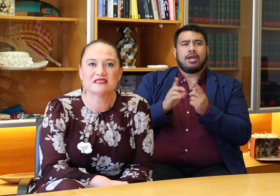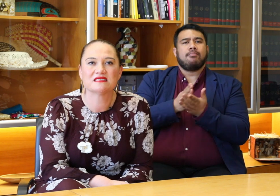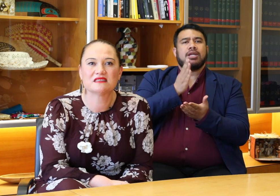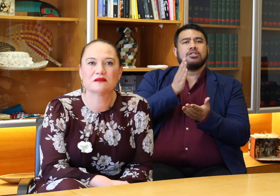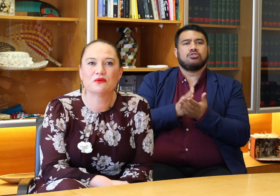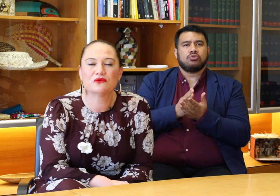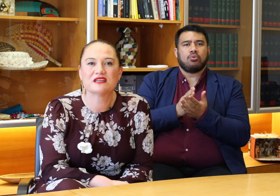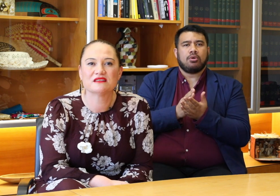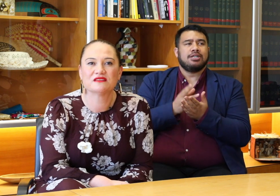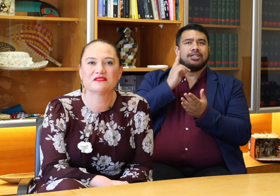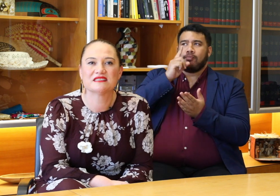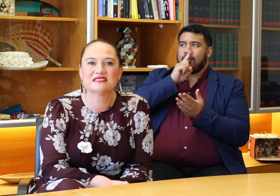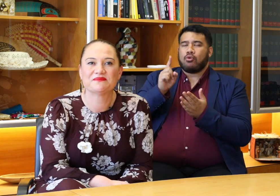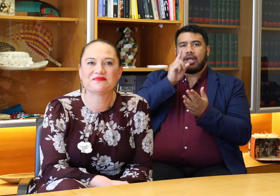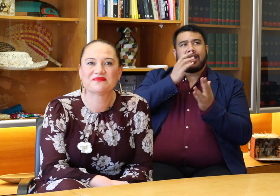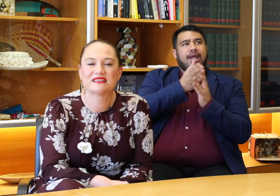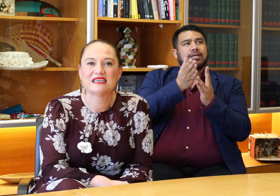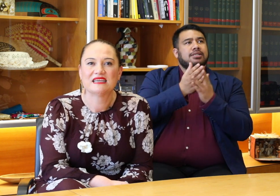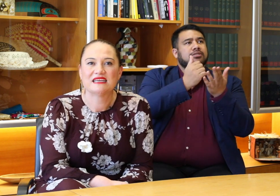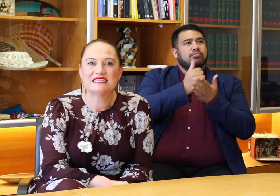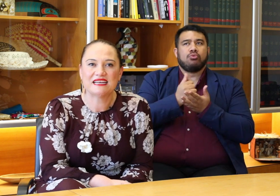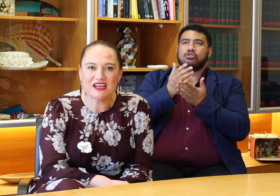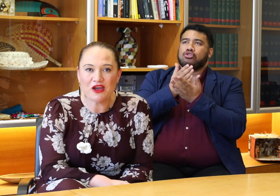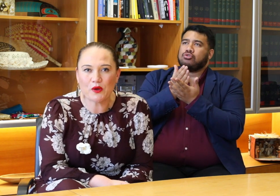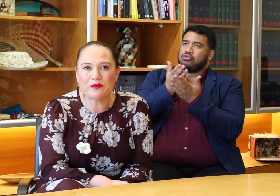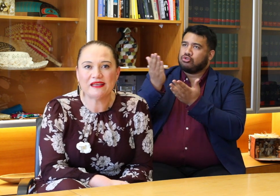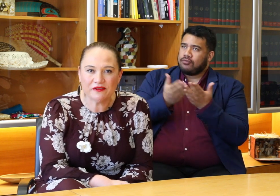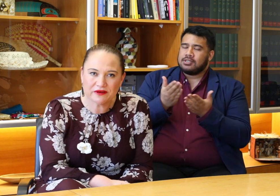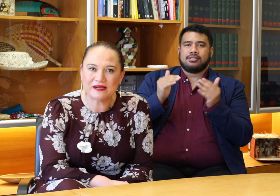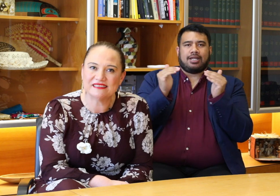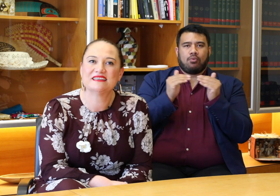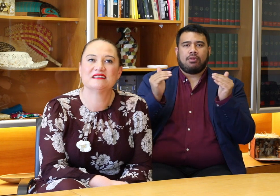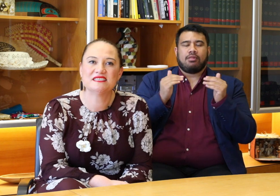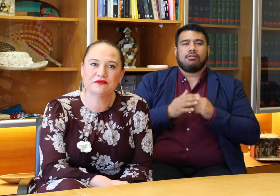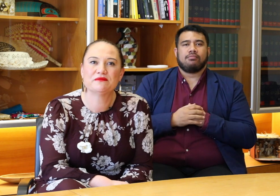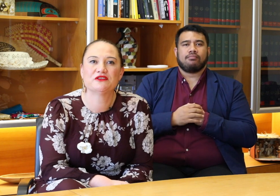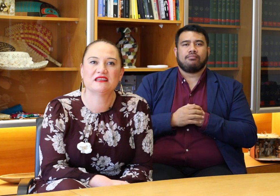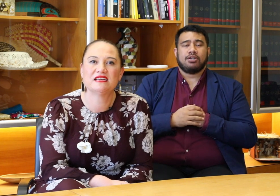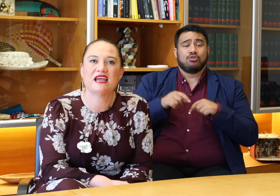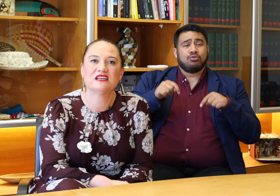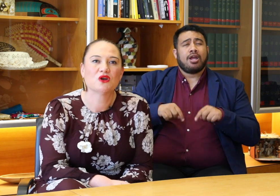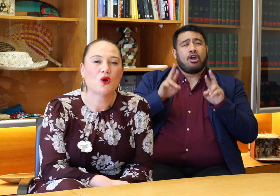to support and services today. I hope everyone in the Deaf community and all